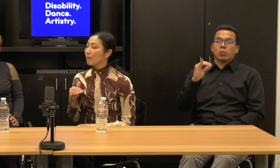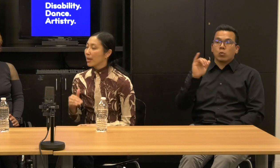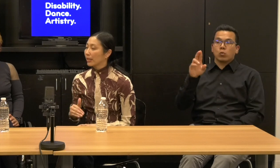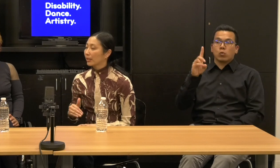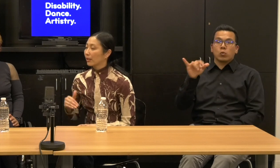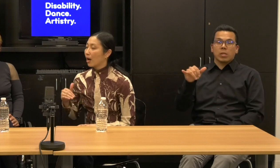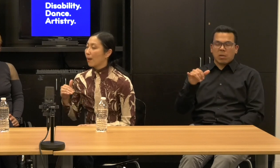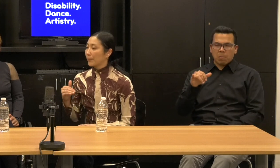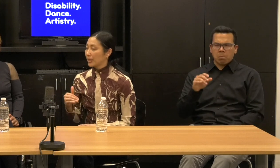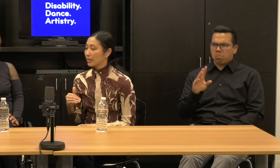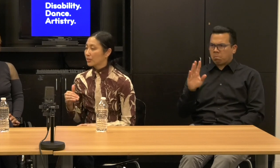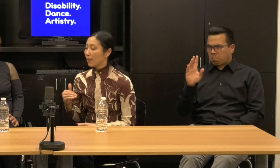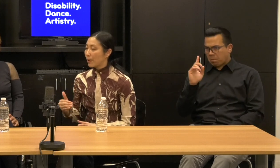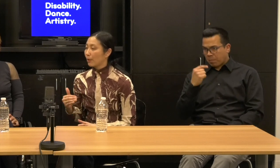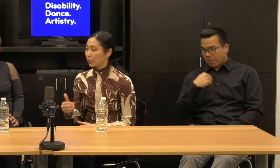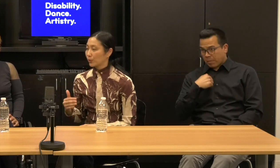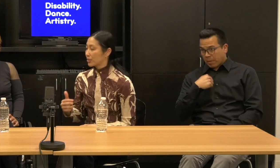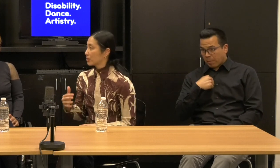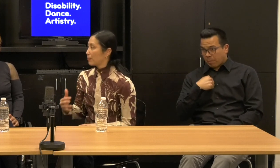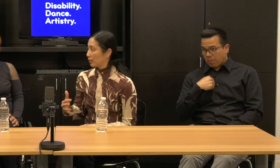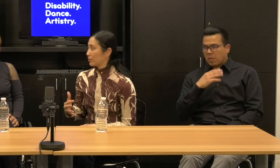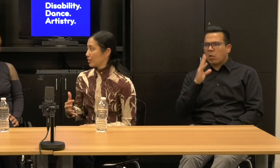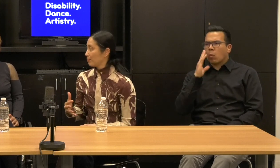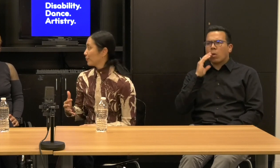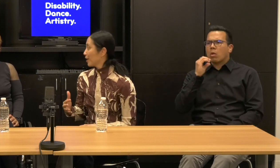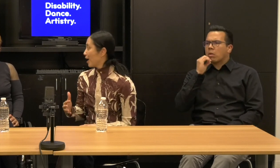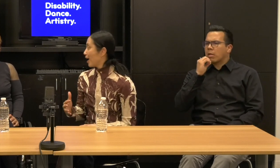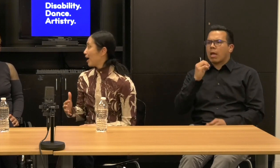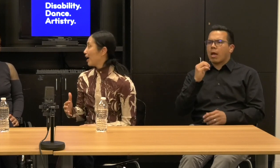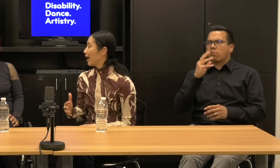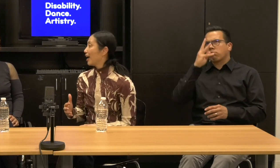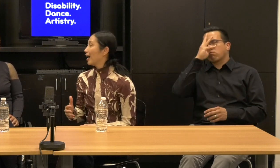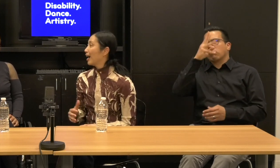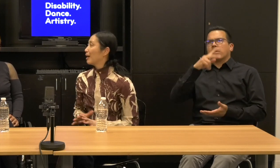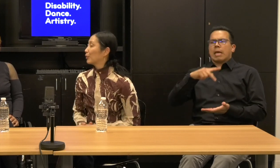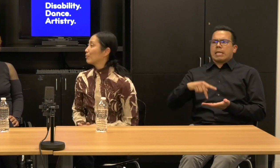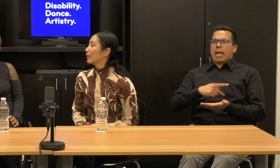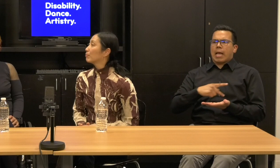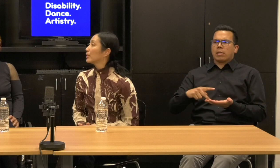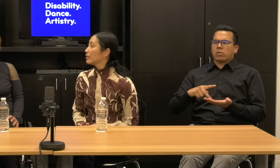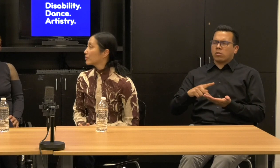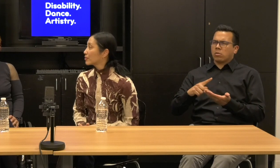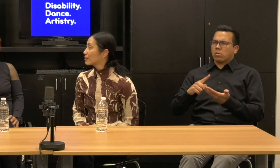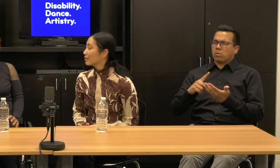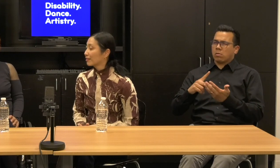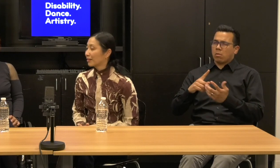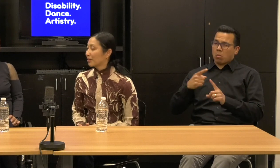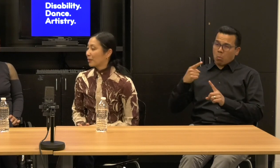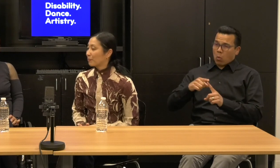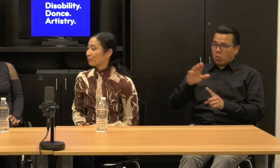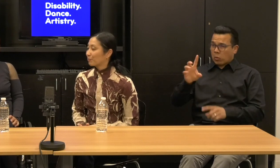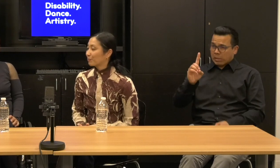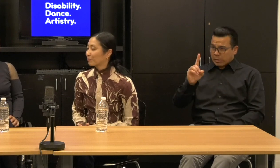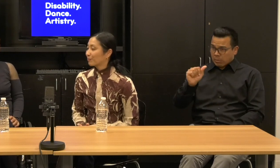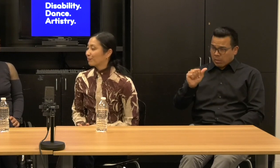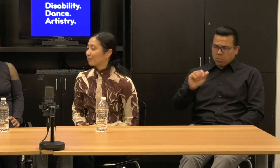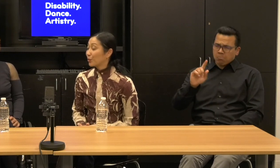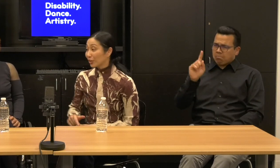to make a piece about your disability. I'm going to make a piece.